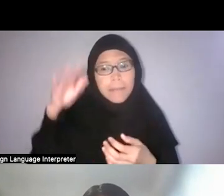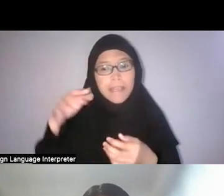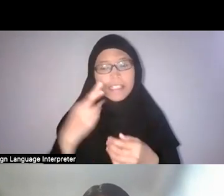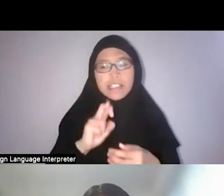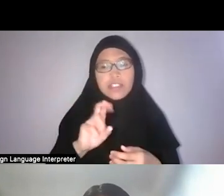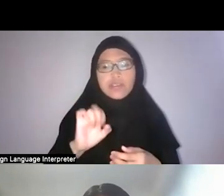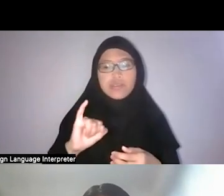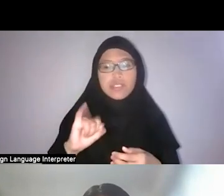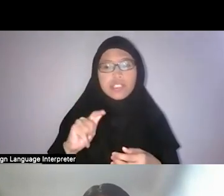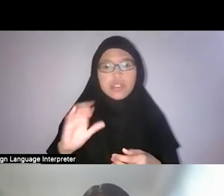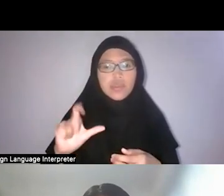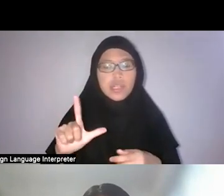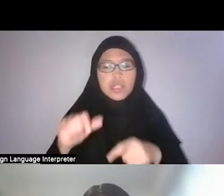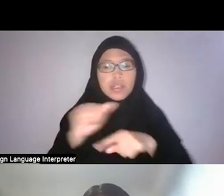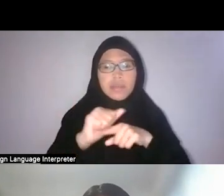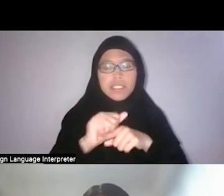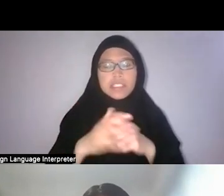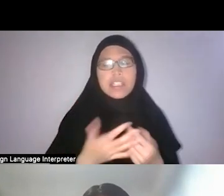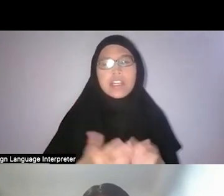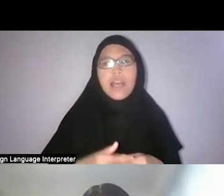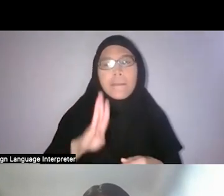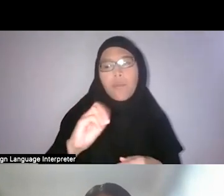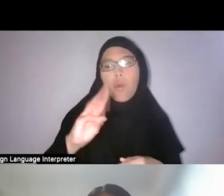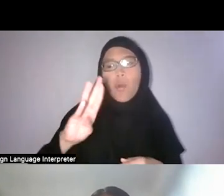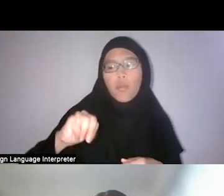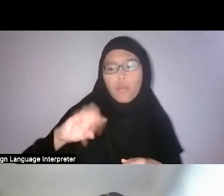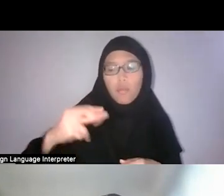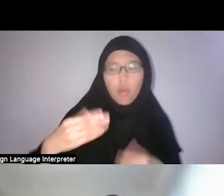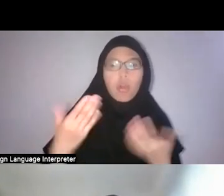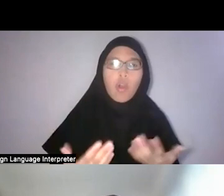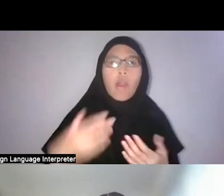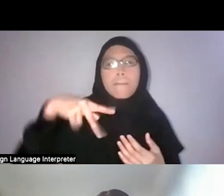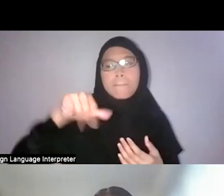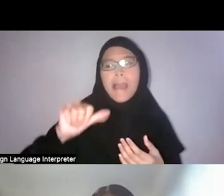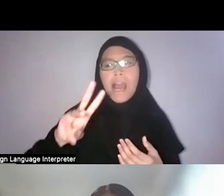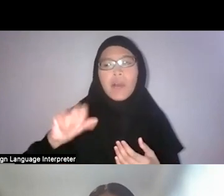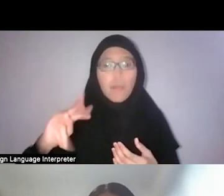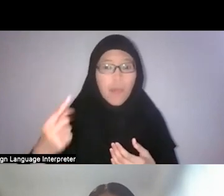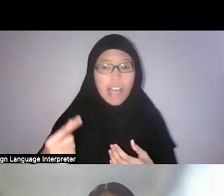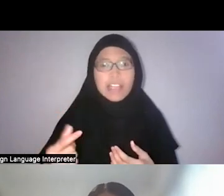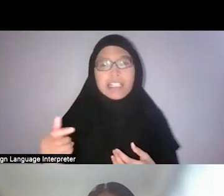the bomoh, the pawang or whoever was also an environmental expert, a natural expert,